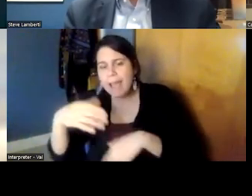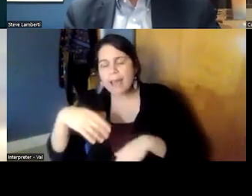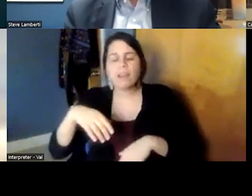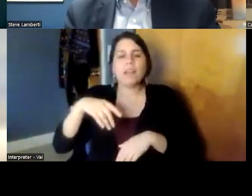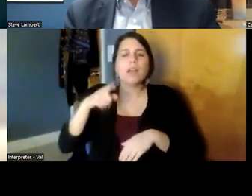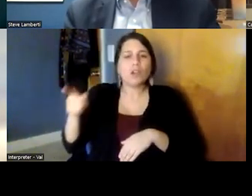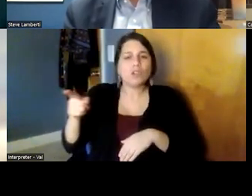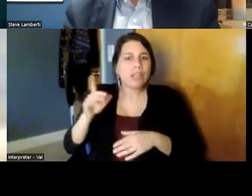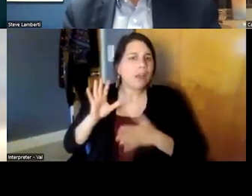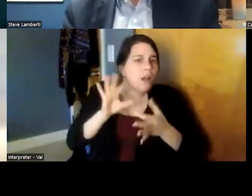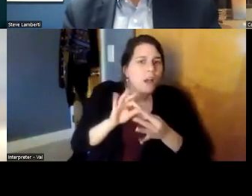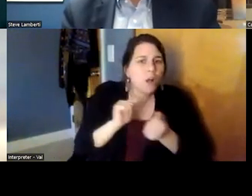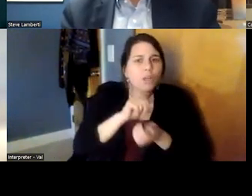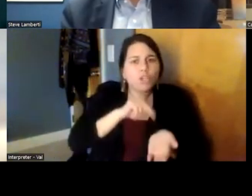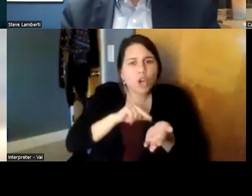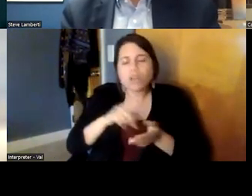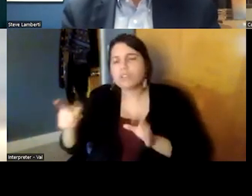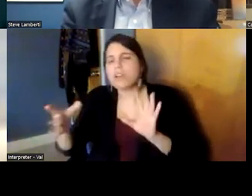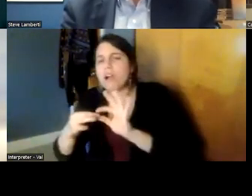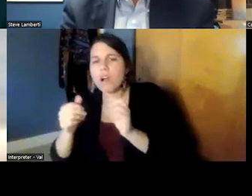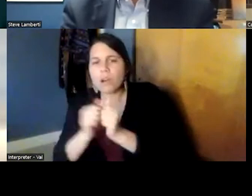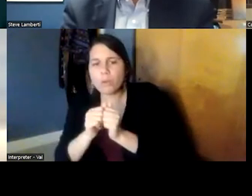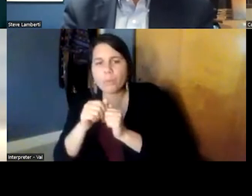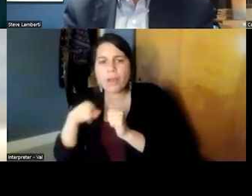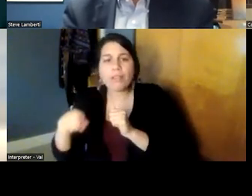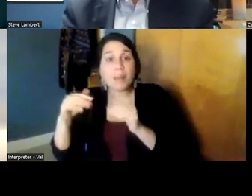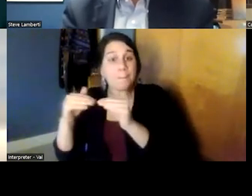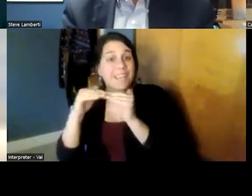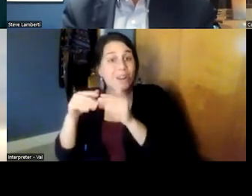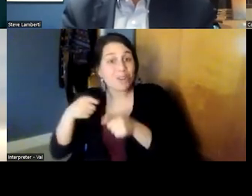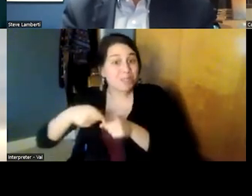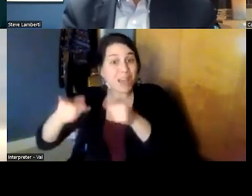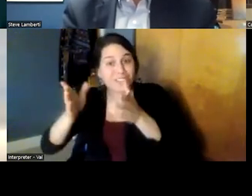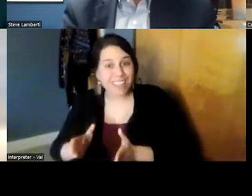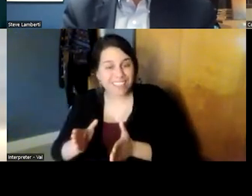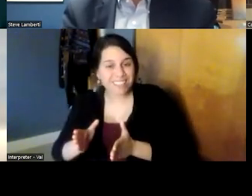she's talking to the nurse she's talking to now our peer specialists who are working directly